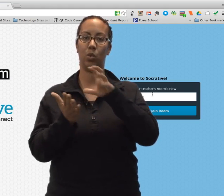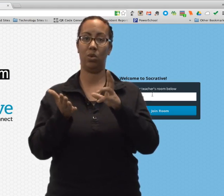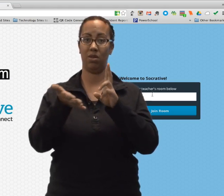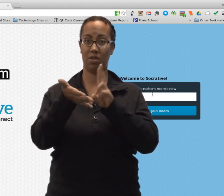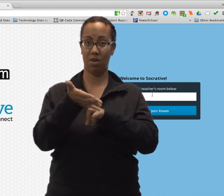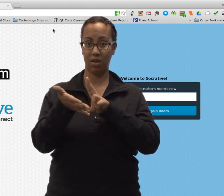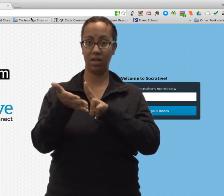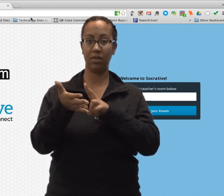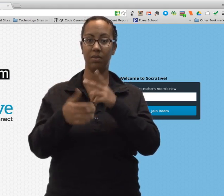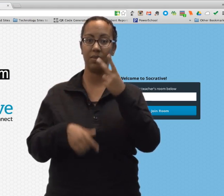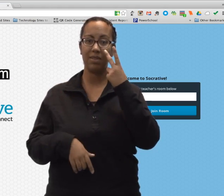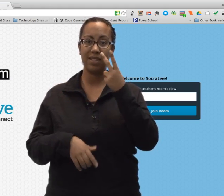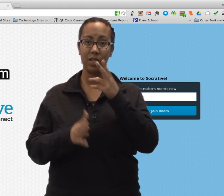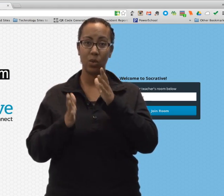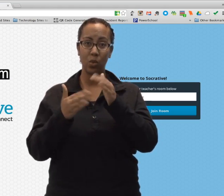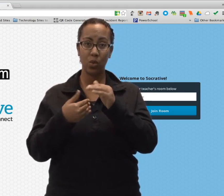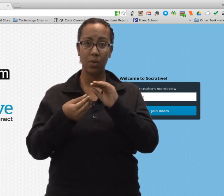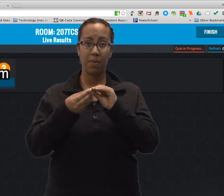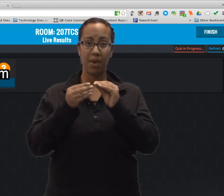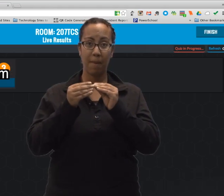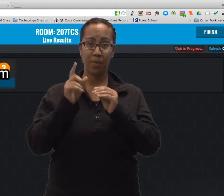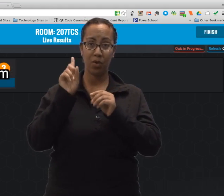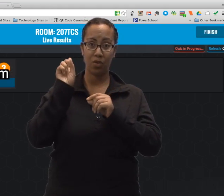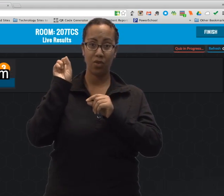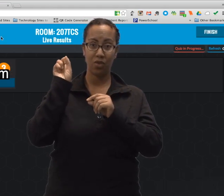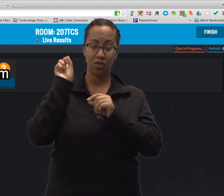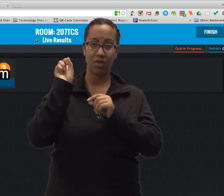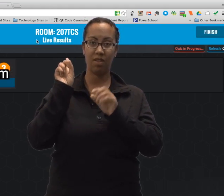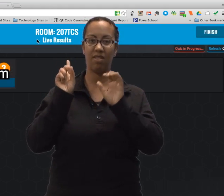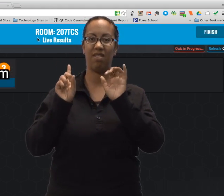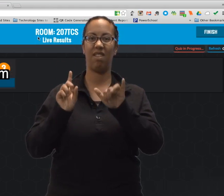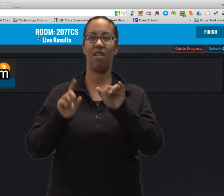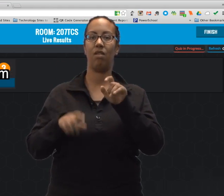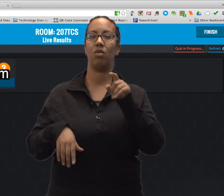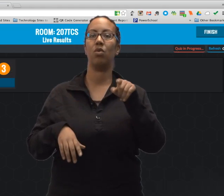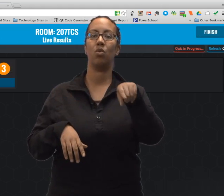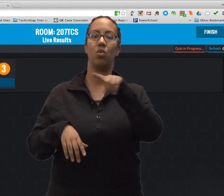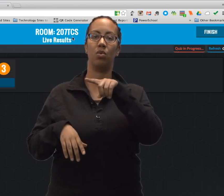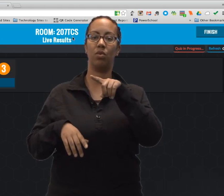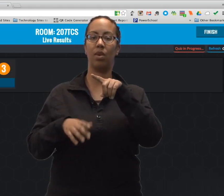and you're going to click student log in. And you're going to see the room number. Do you see that up there?